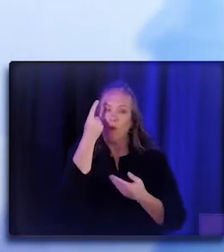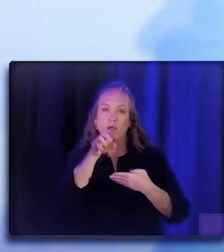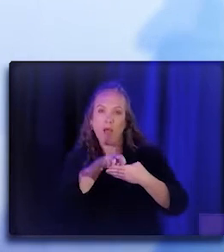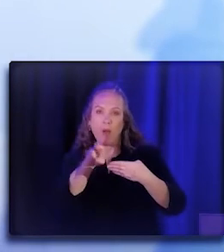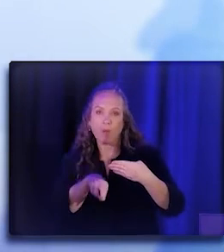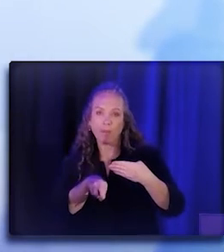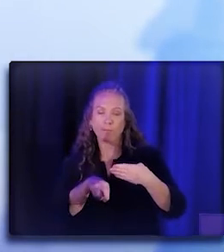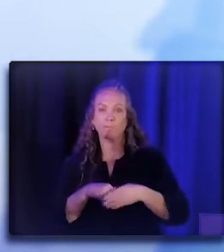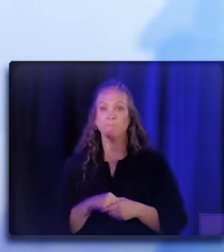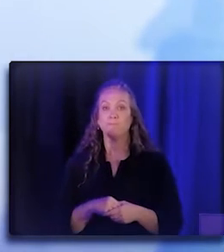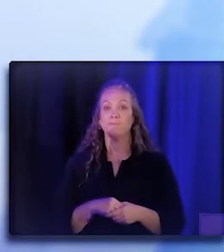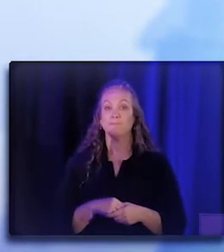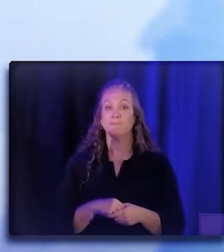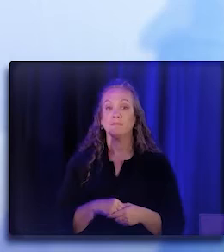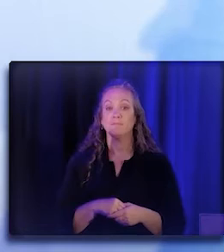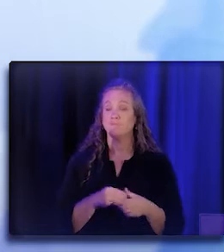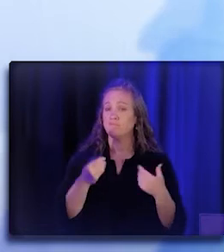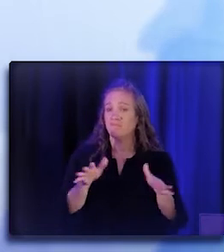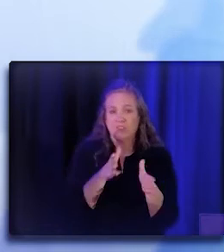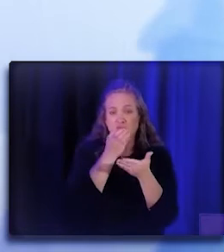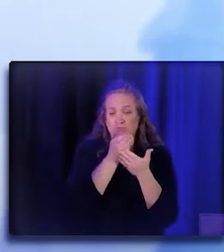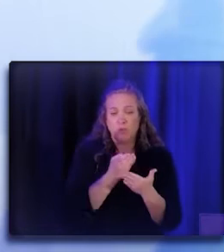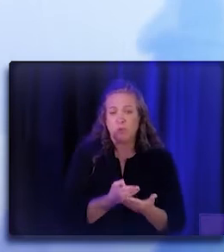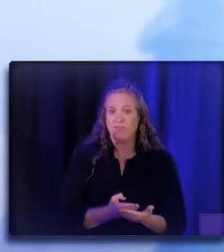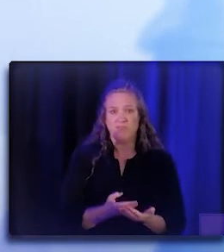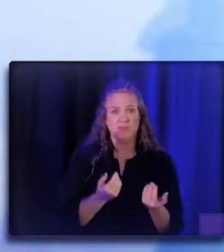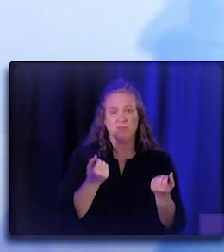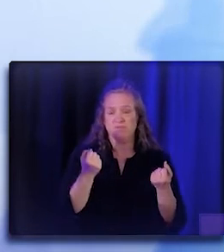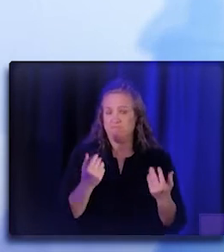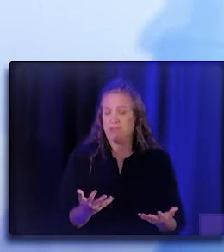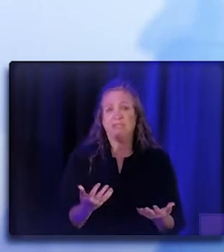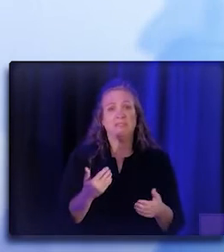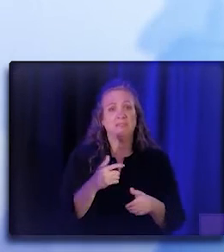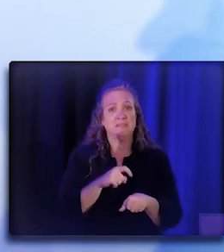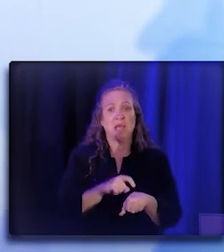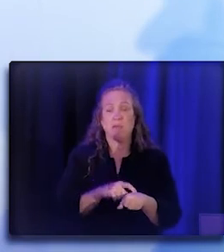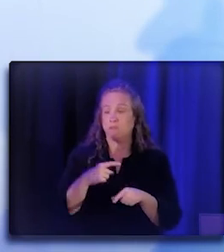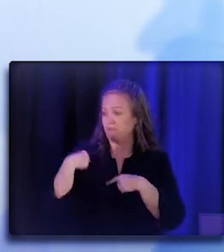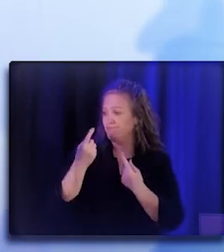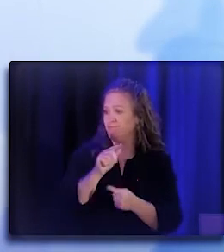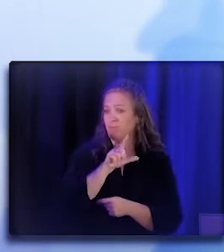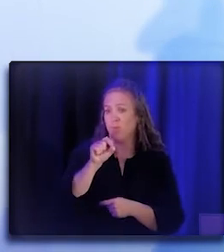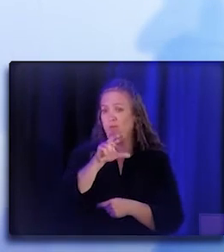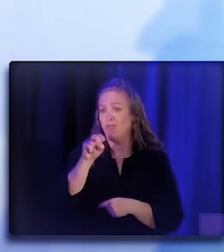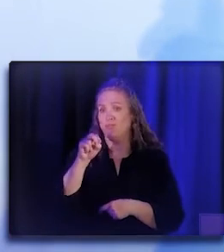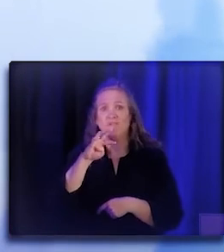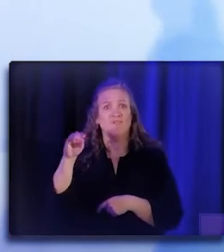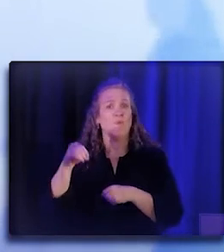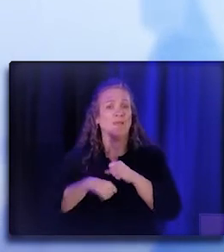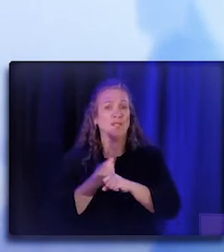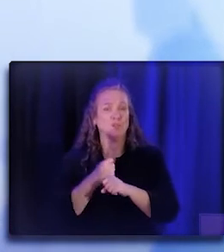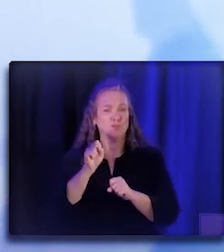It's been shown multiple over the last decades, but really did come to the forefront